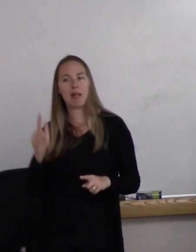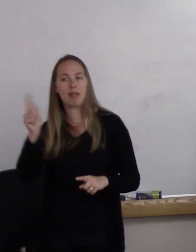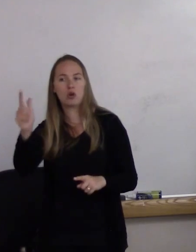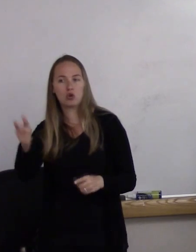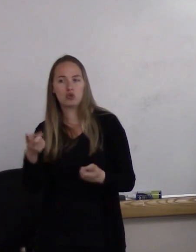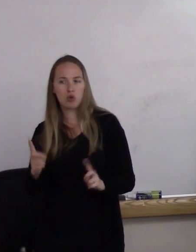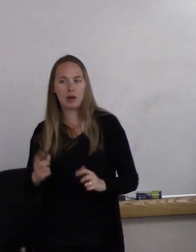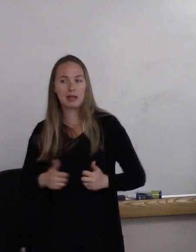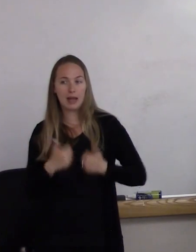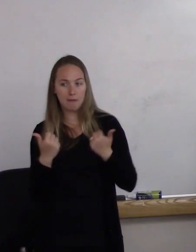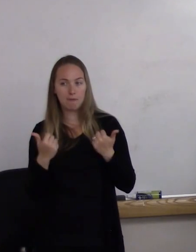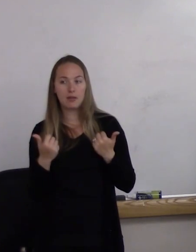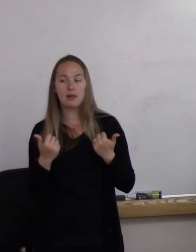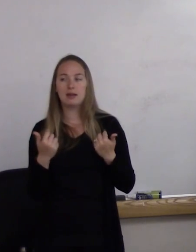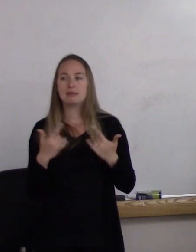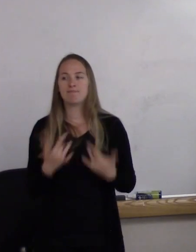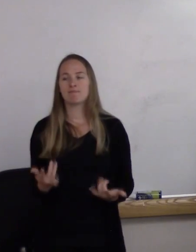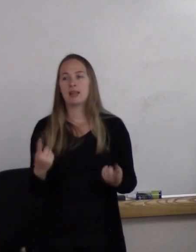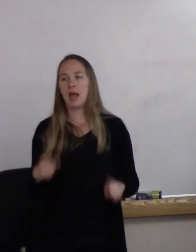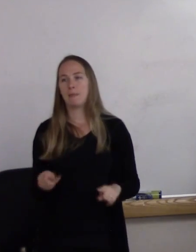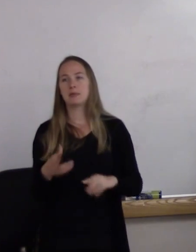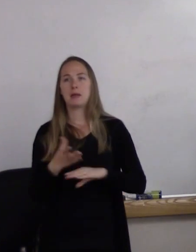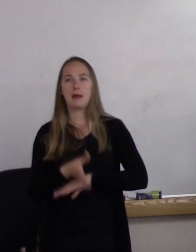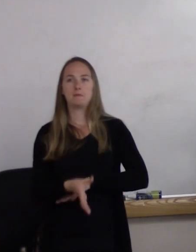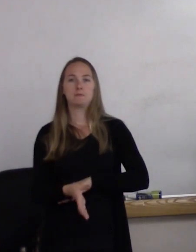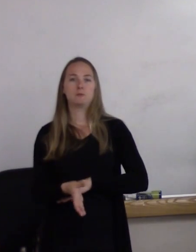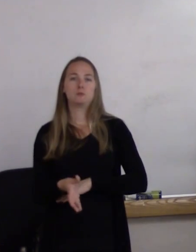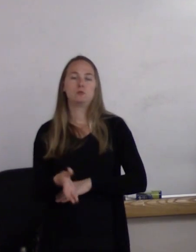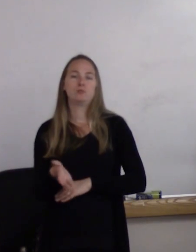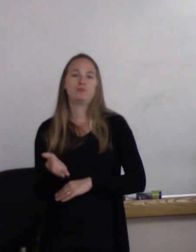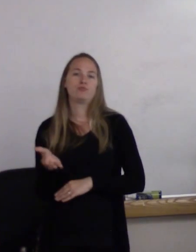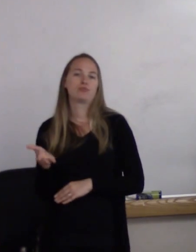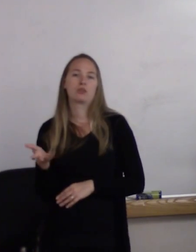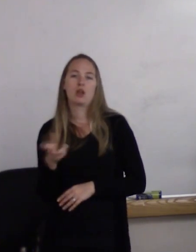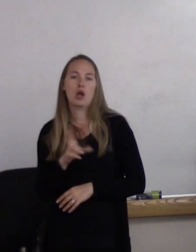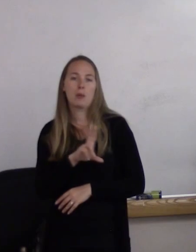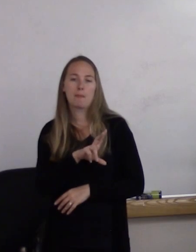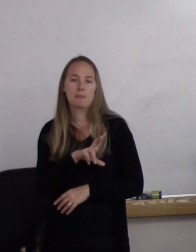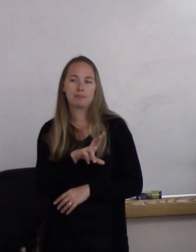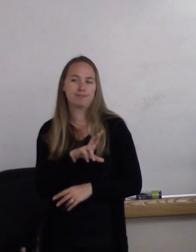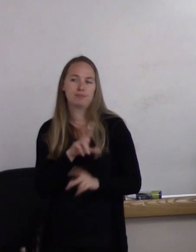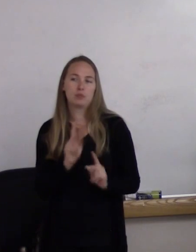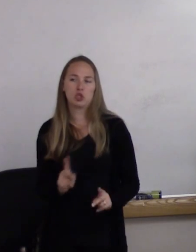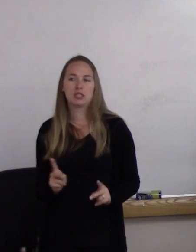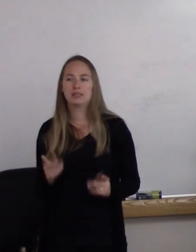It happens after sort of a person has retired.